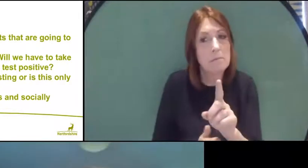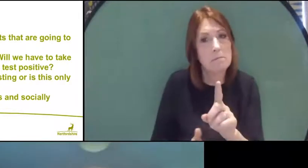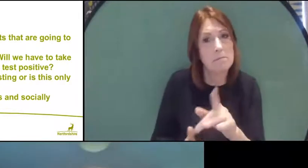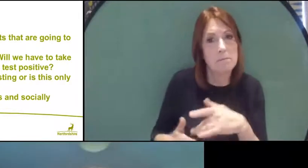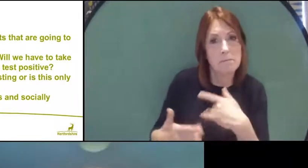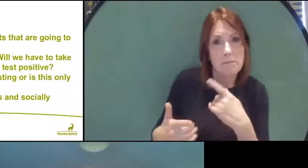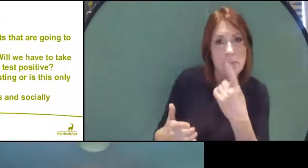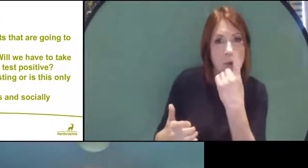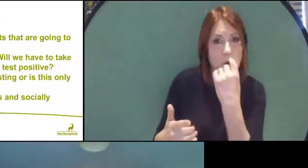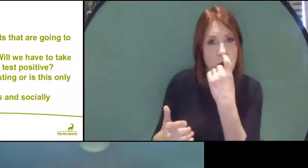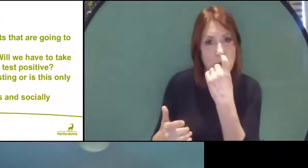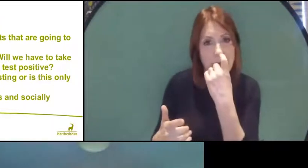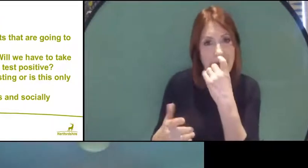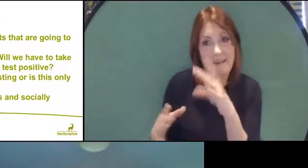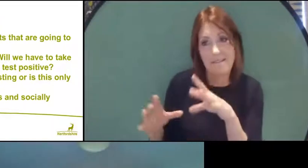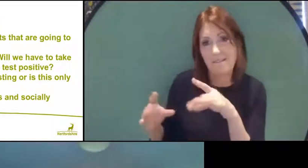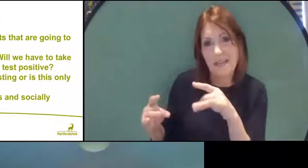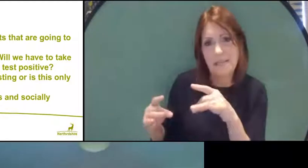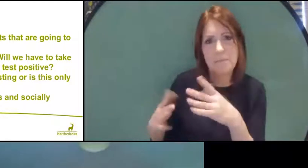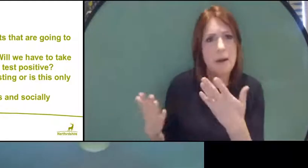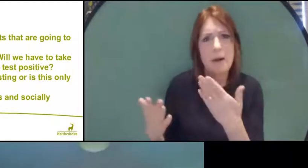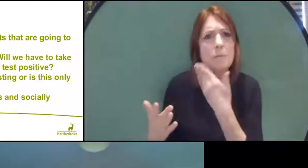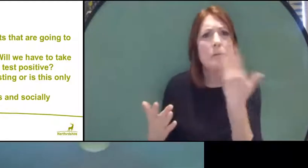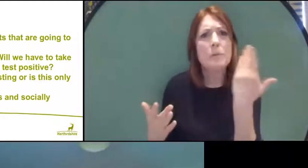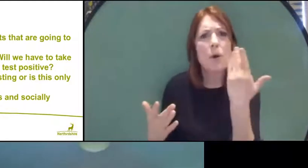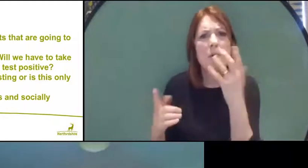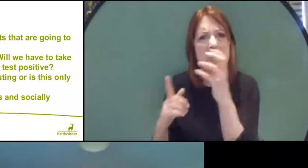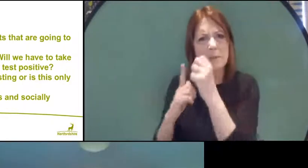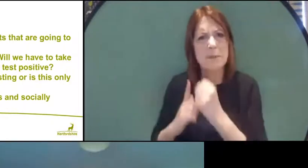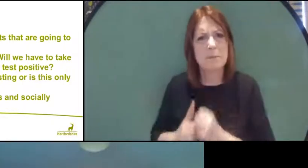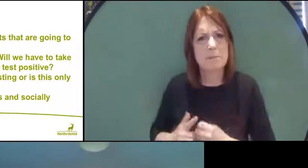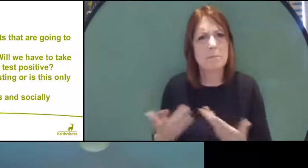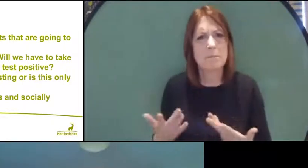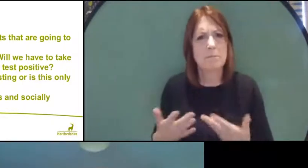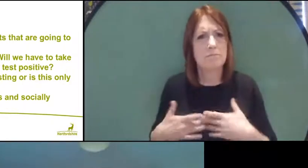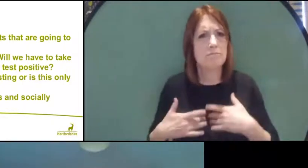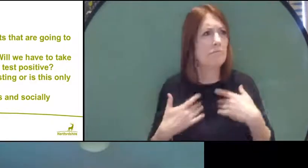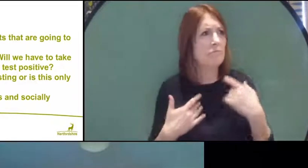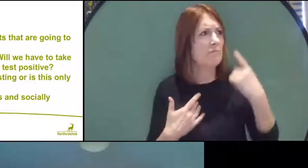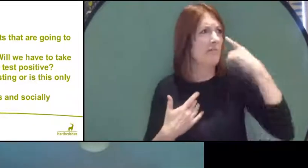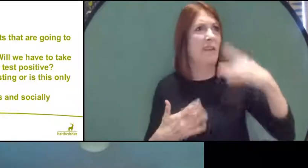aren't actually showing any symptoms yet. So, they don't think they've got it and so